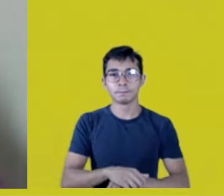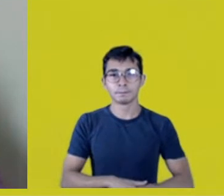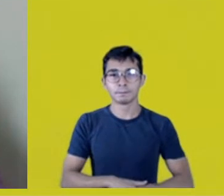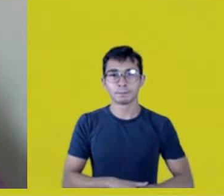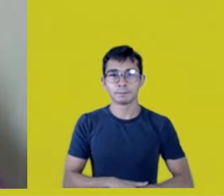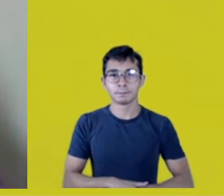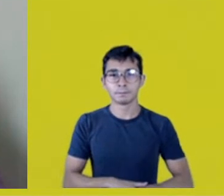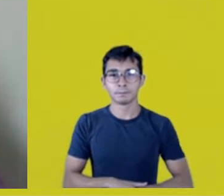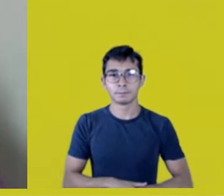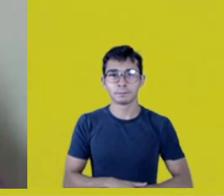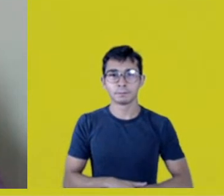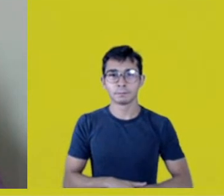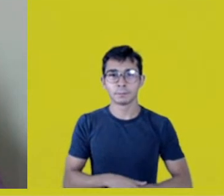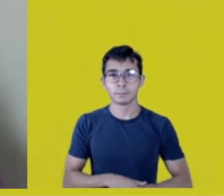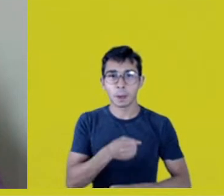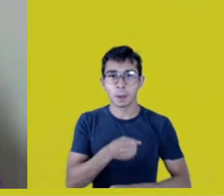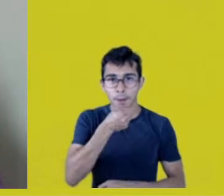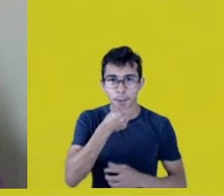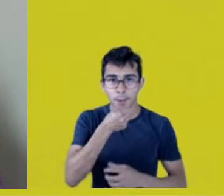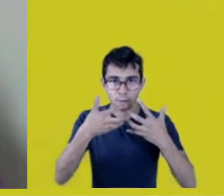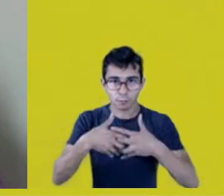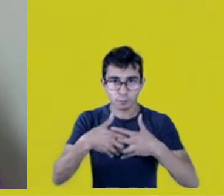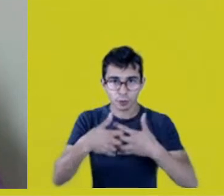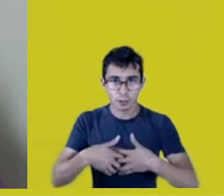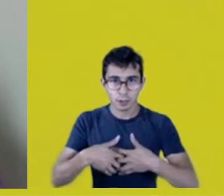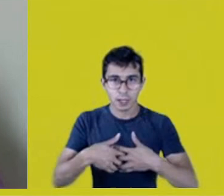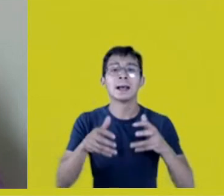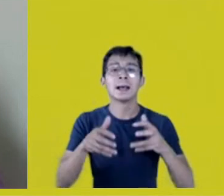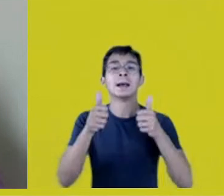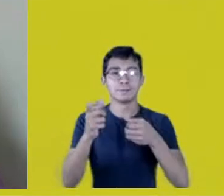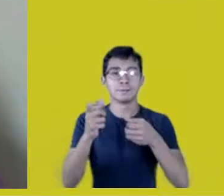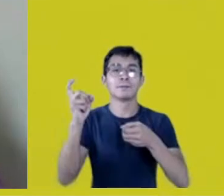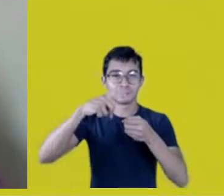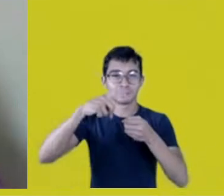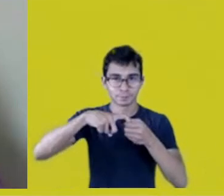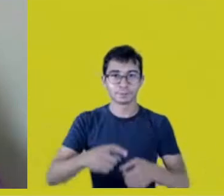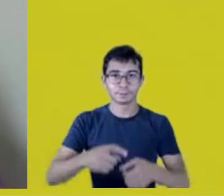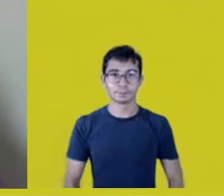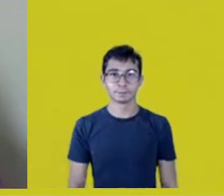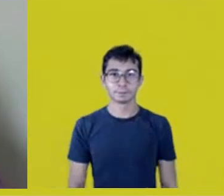Can you hear me now? -You’re back, Francy.